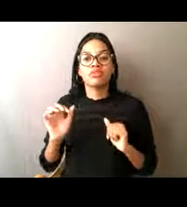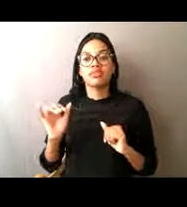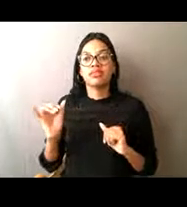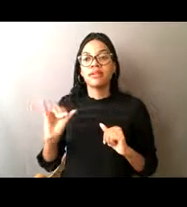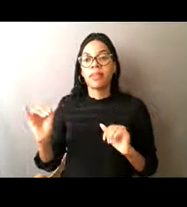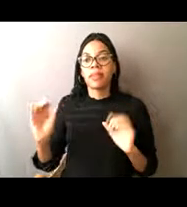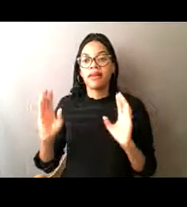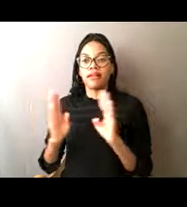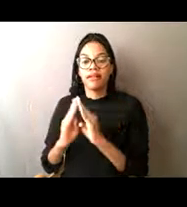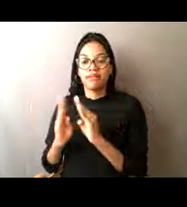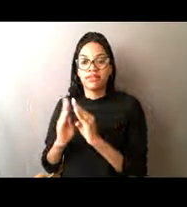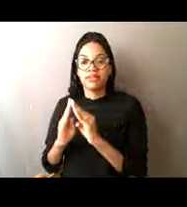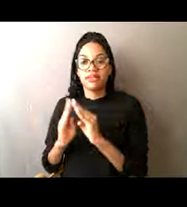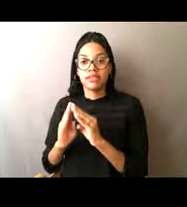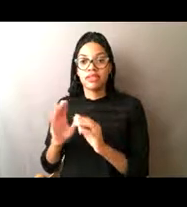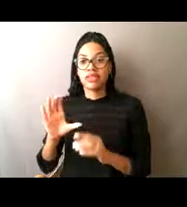which our Kodiak viewers are familiar.